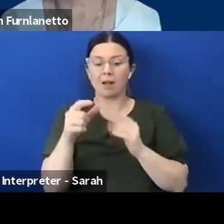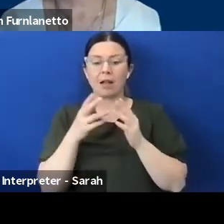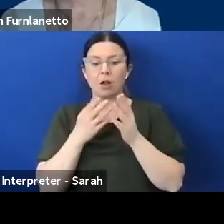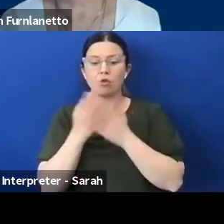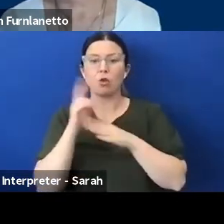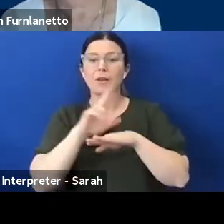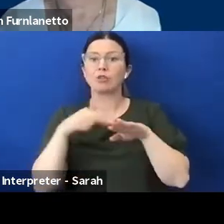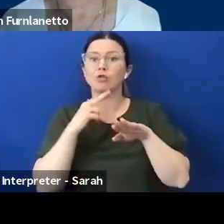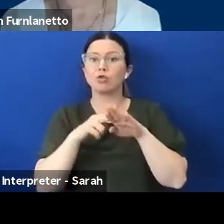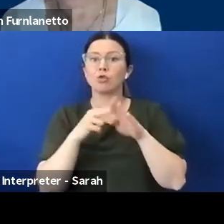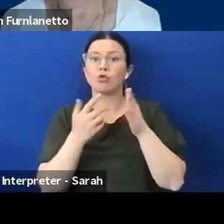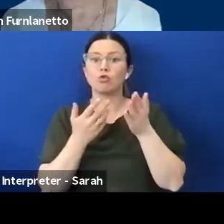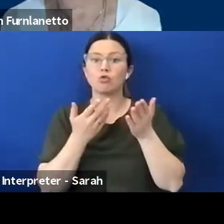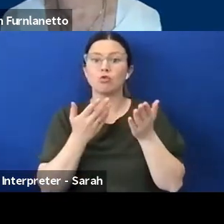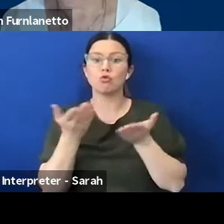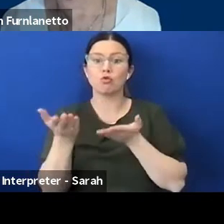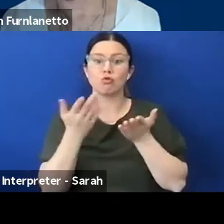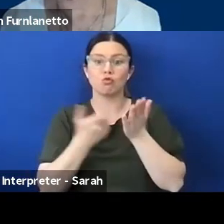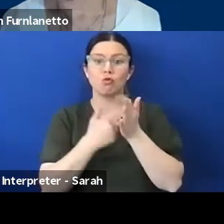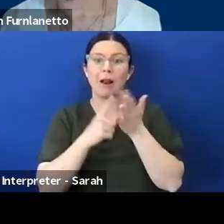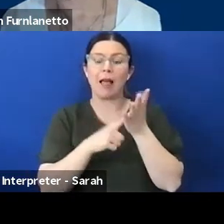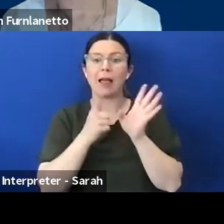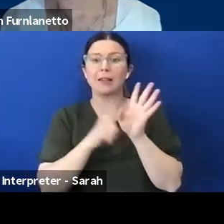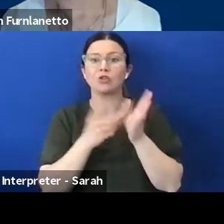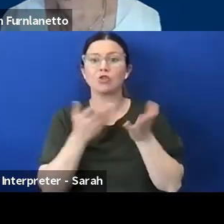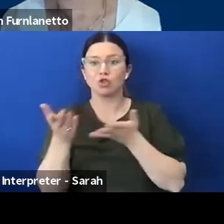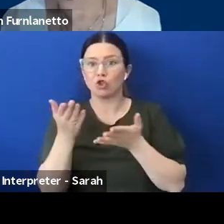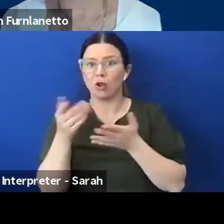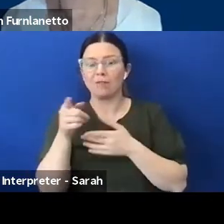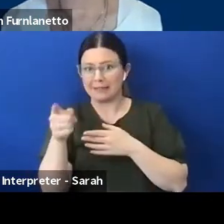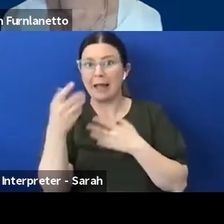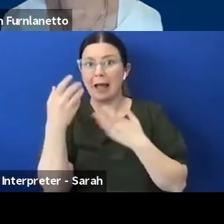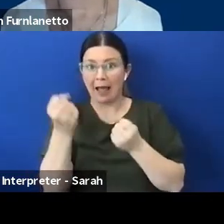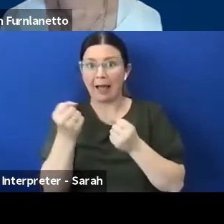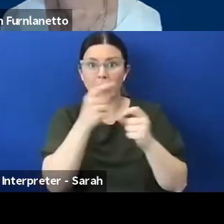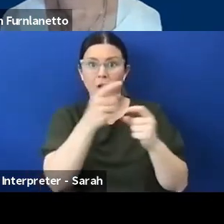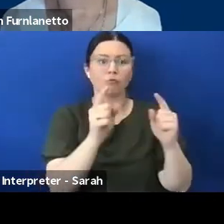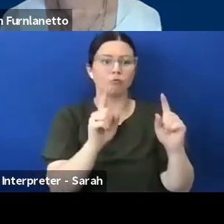for people who use video remote interpreting, so auslan users. So, there is a gap there.